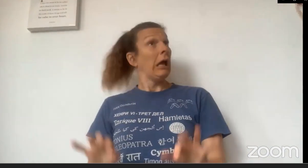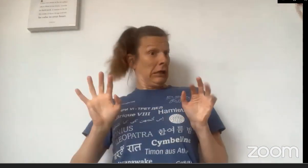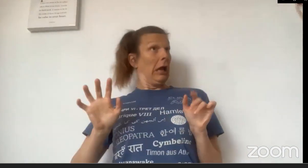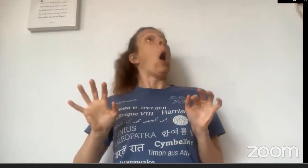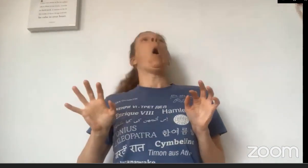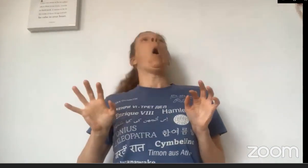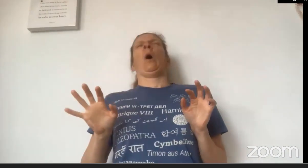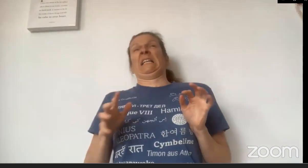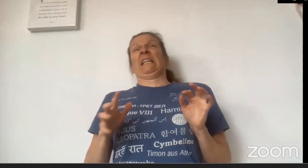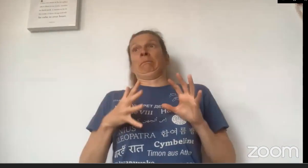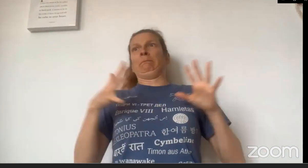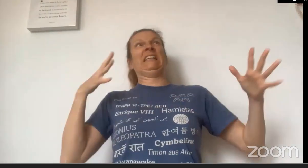"Oh yes... my hands...